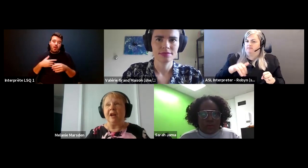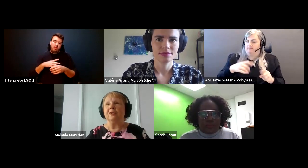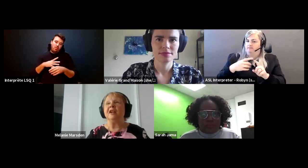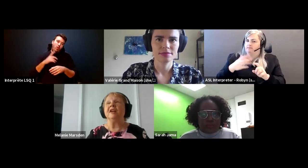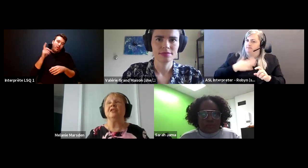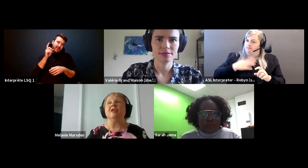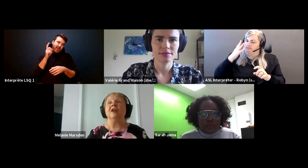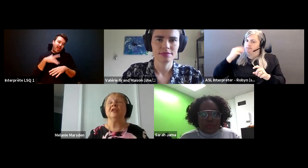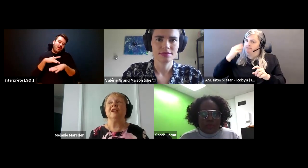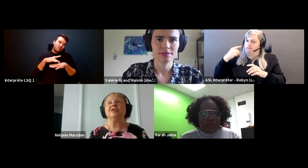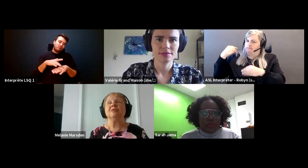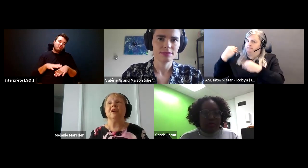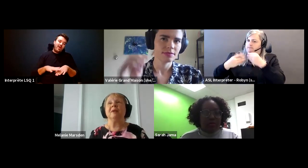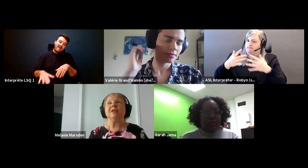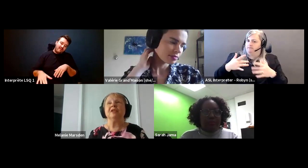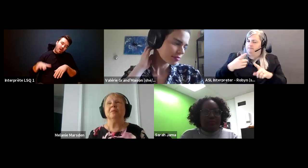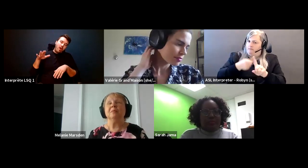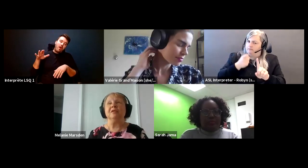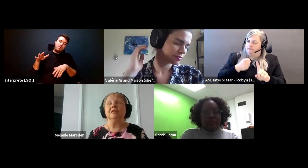Melanie Marsden: How did I get there, how did I get to where I am at this moment.